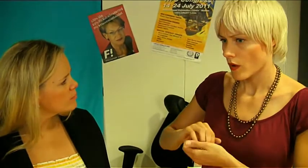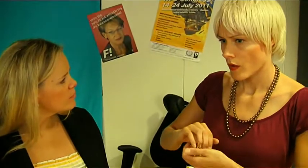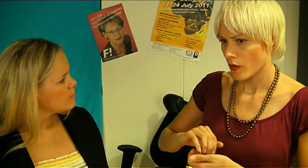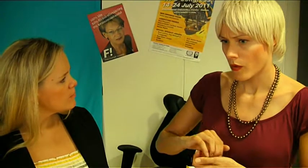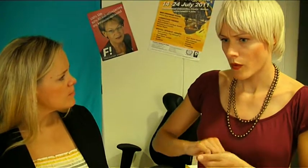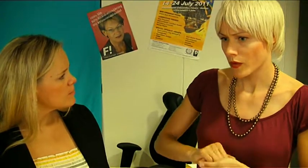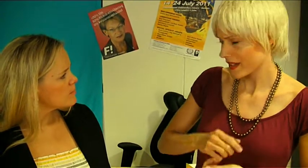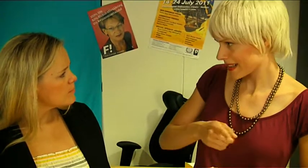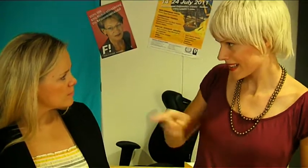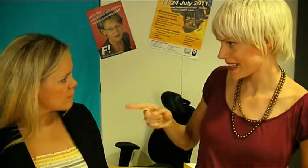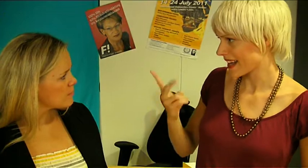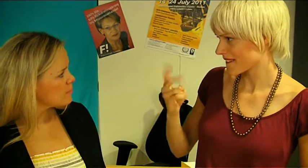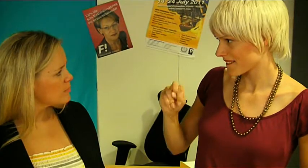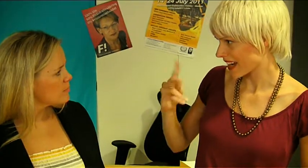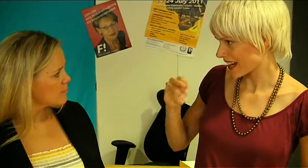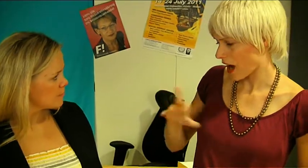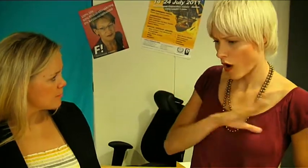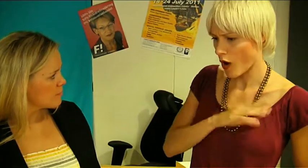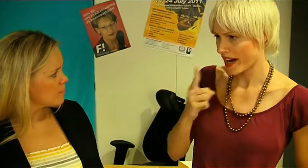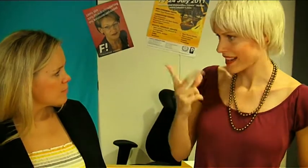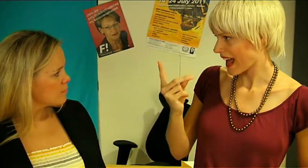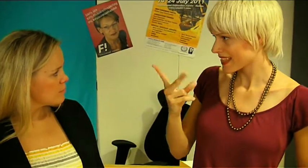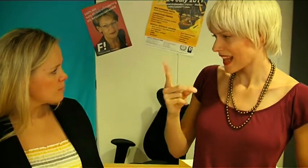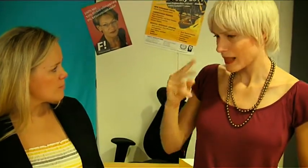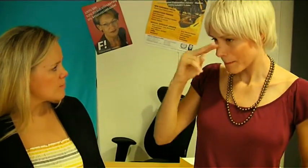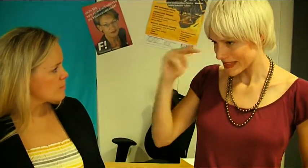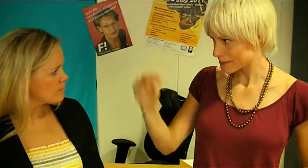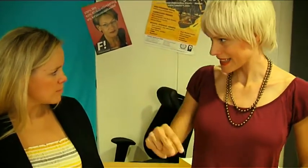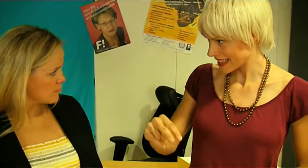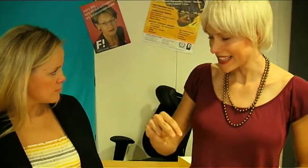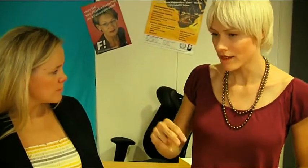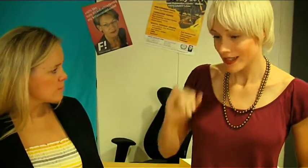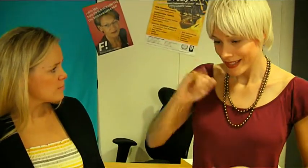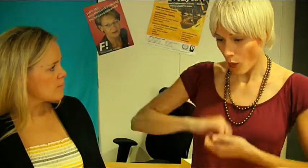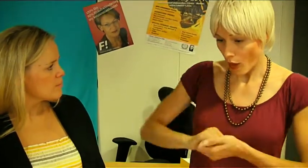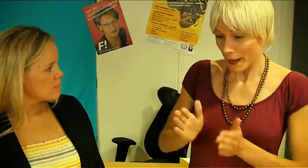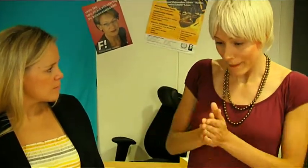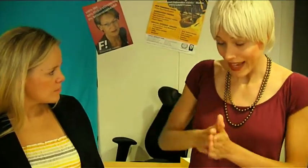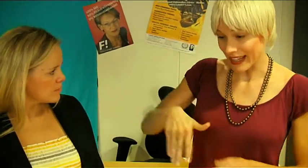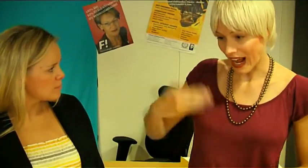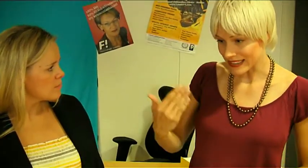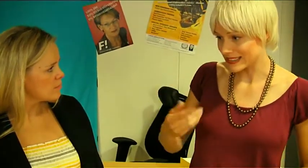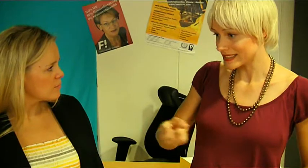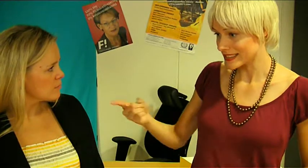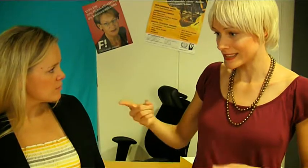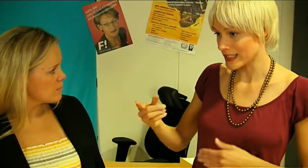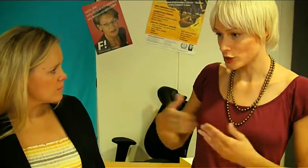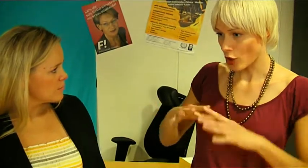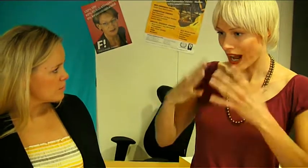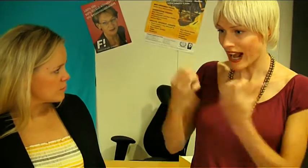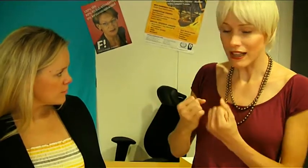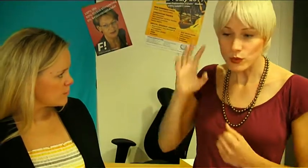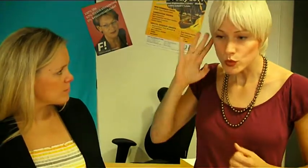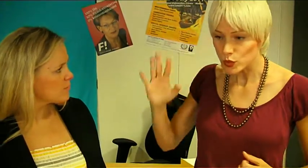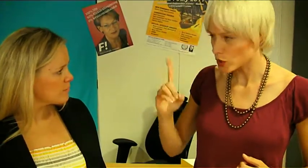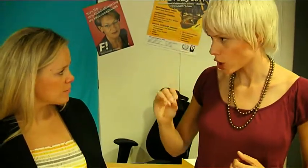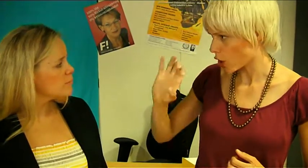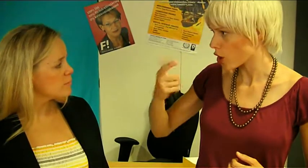You seem to have another perspective as you do everything soundlessly.